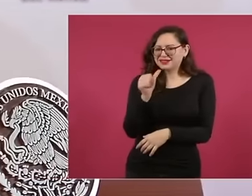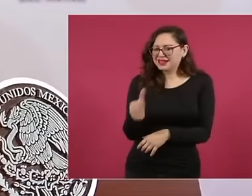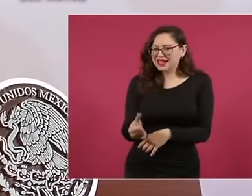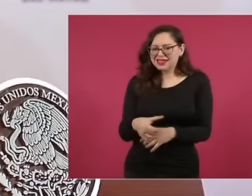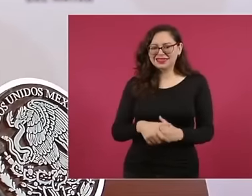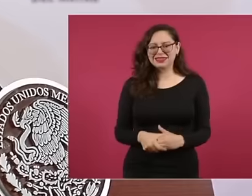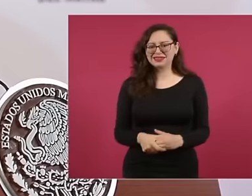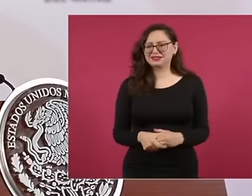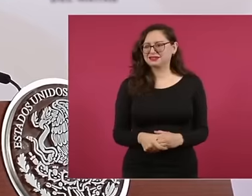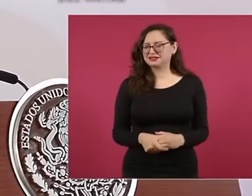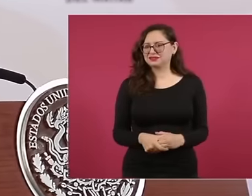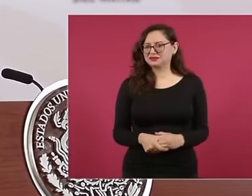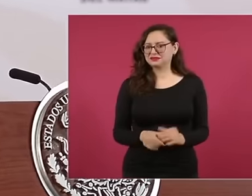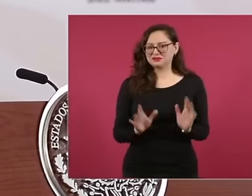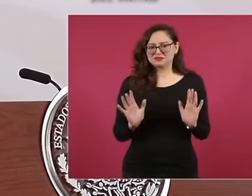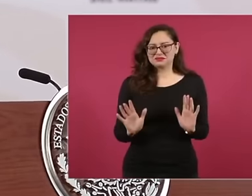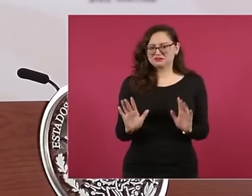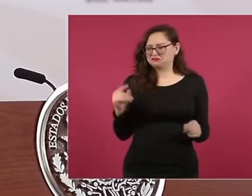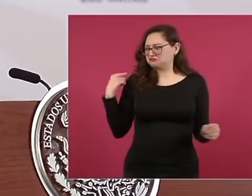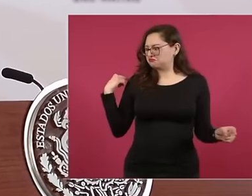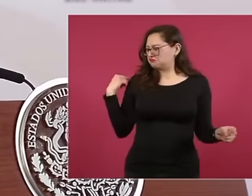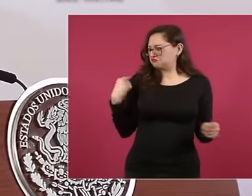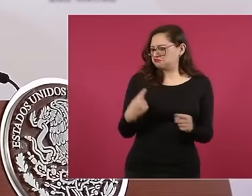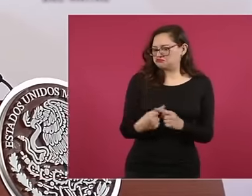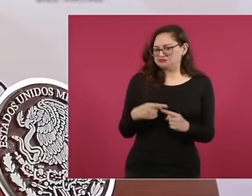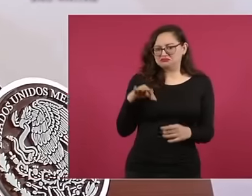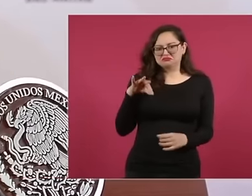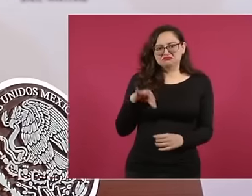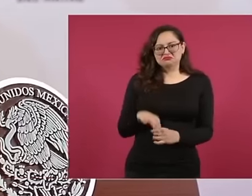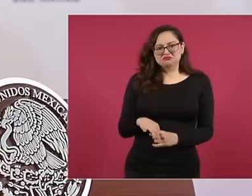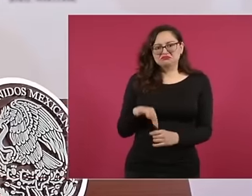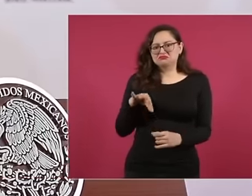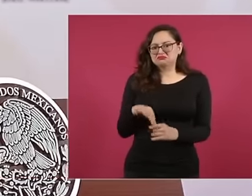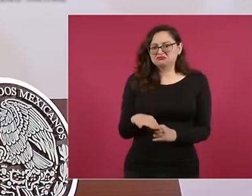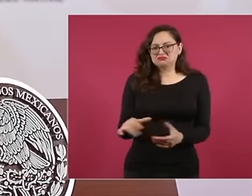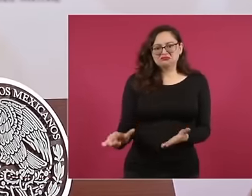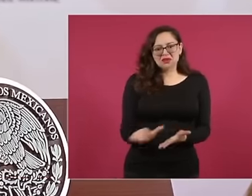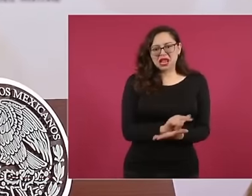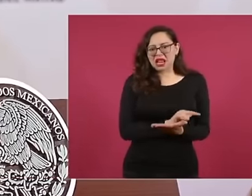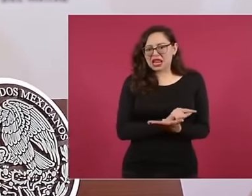have never been carried out